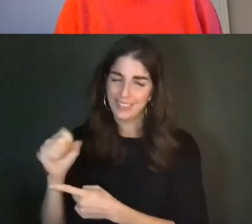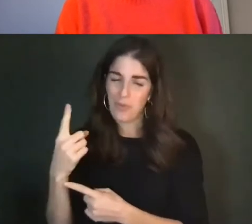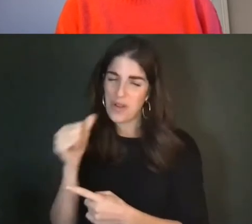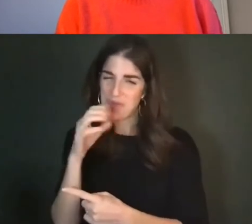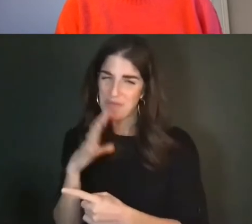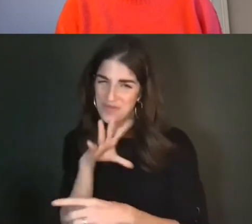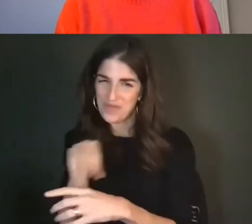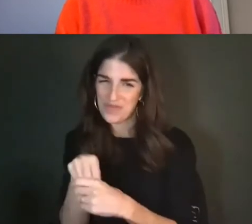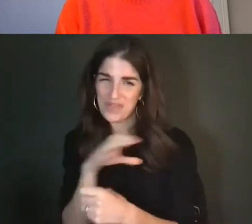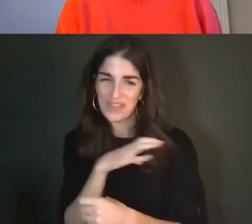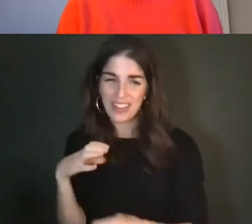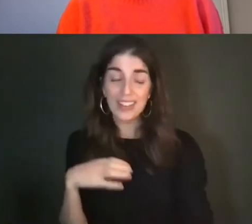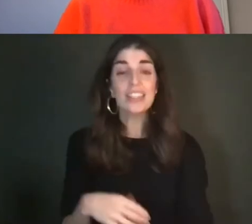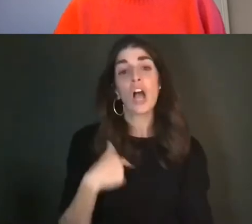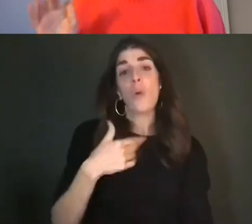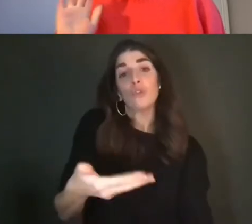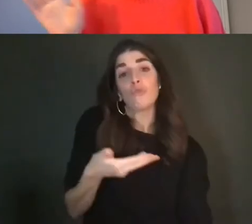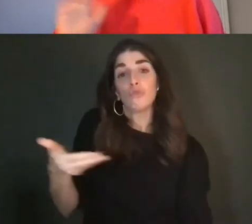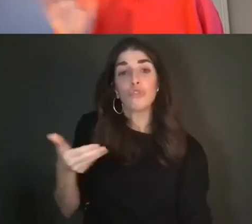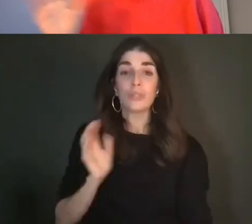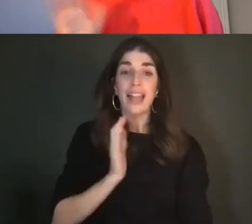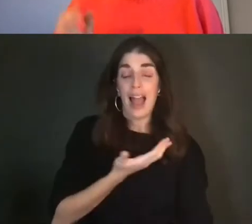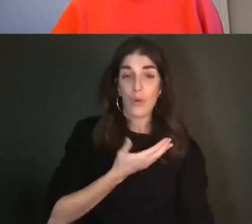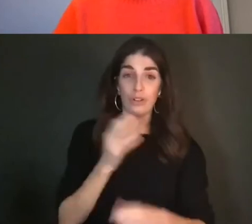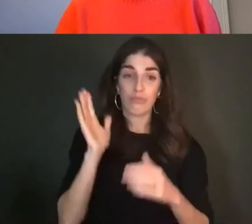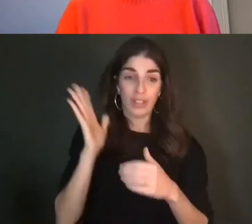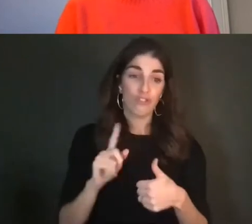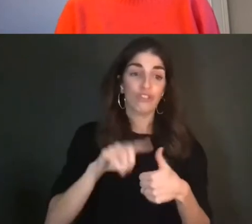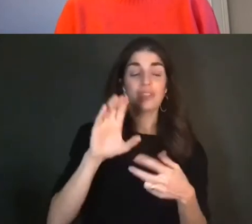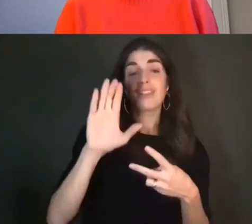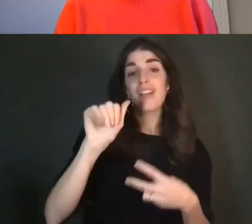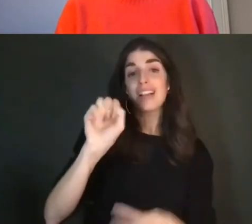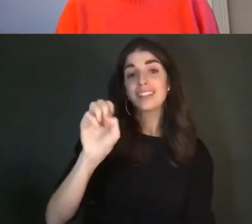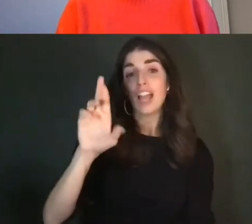Cassandra Hartblay is a Assistant Professor at the University of Toronto, where she teaches